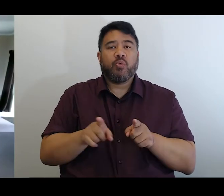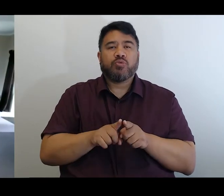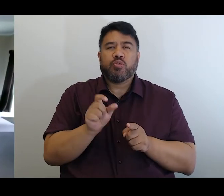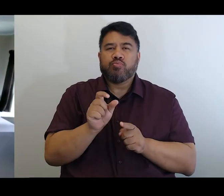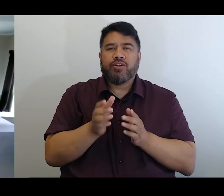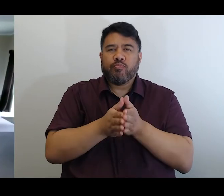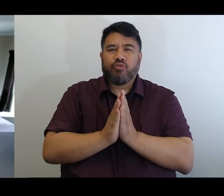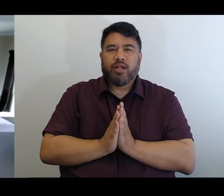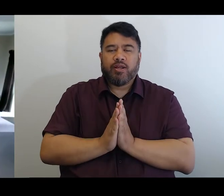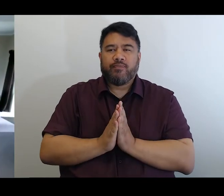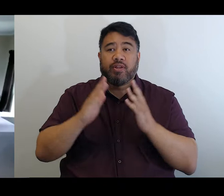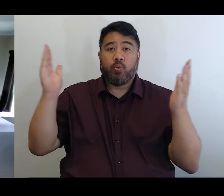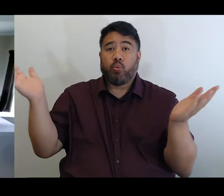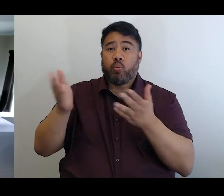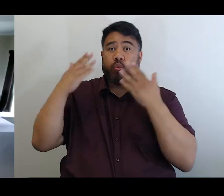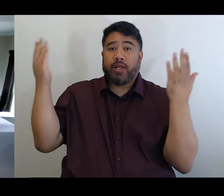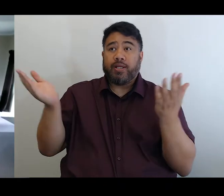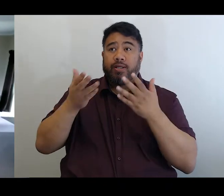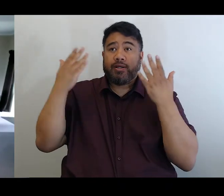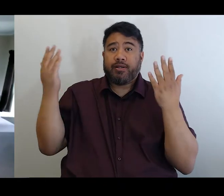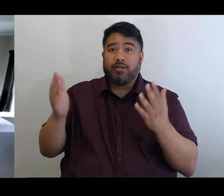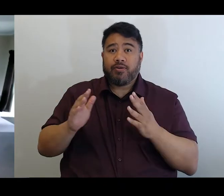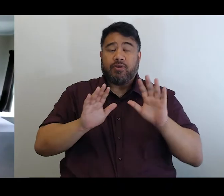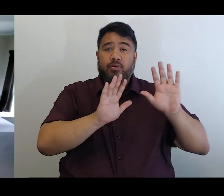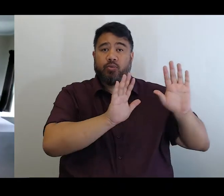cease the winds from the west and cease the winds from the south